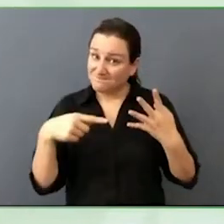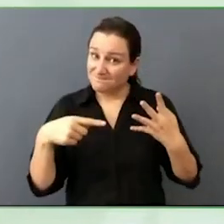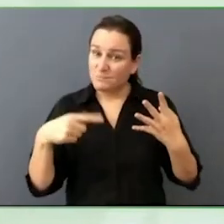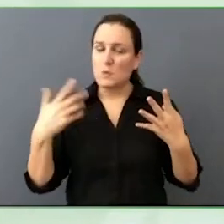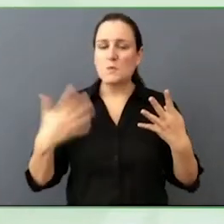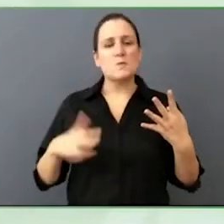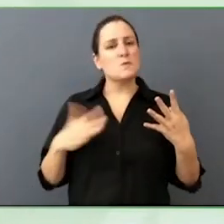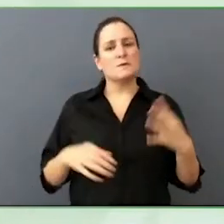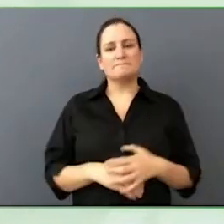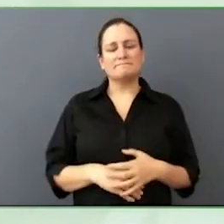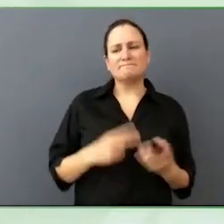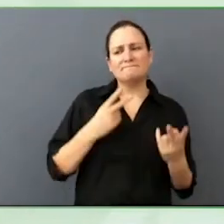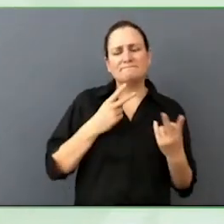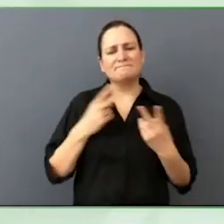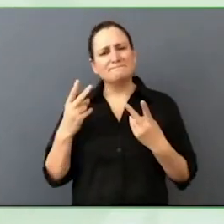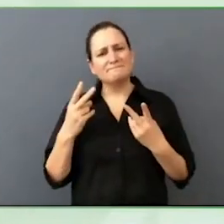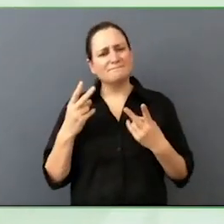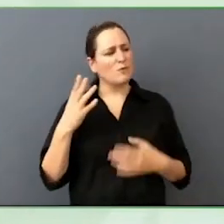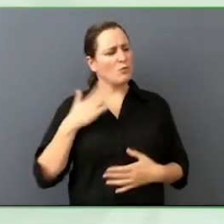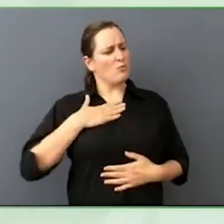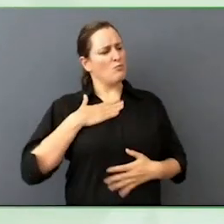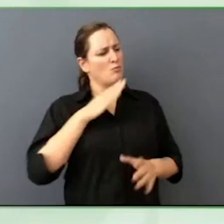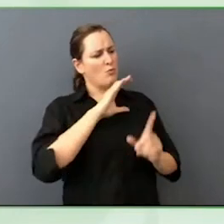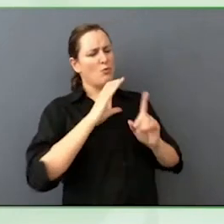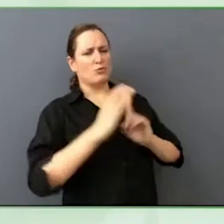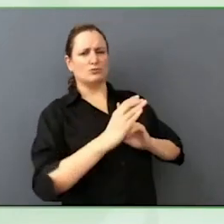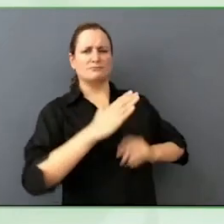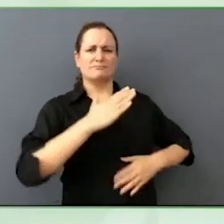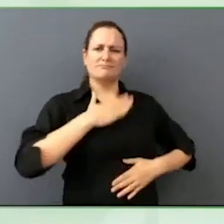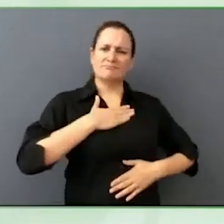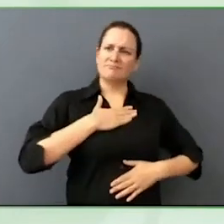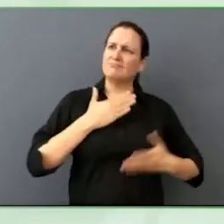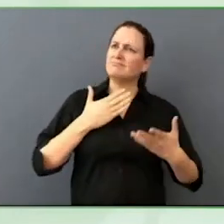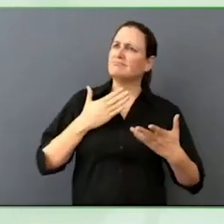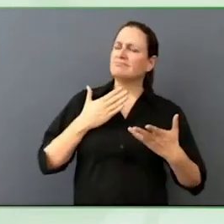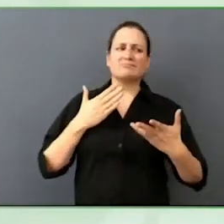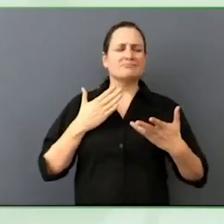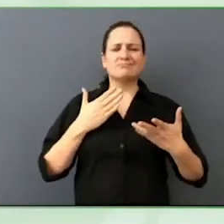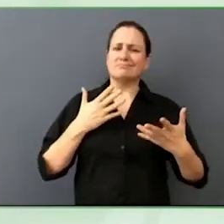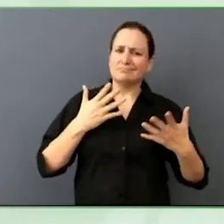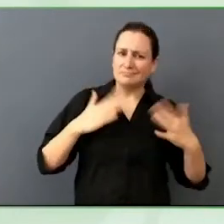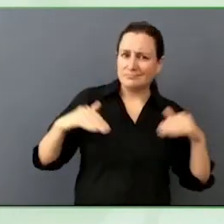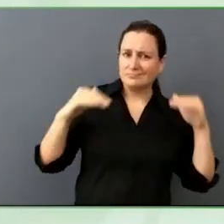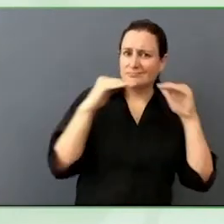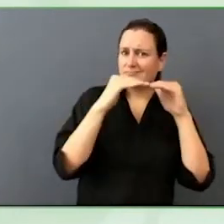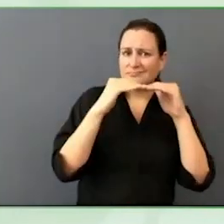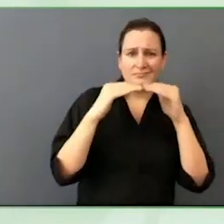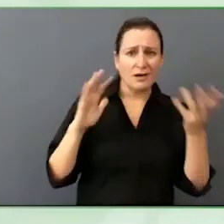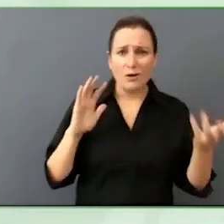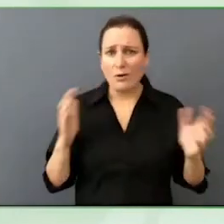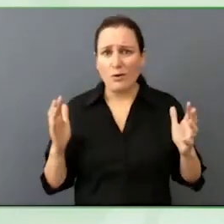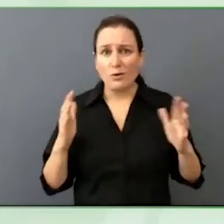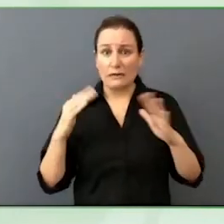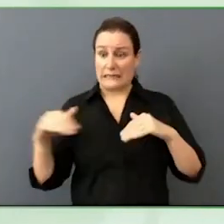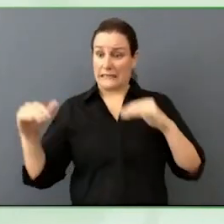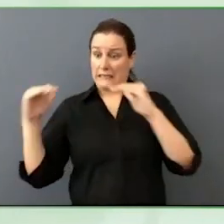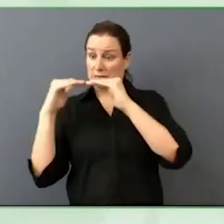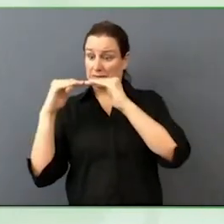you think about globalisation of equity work. What we know is the equity and inclusion at local issues.